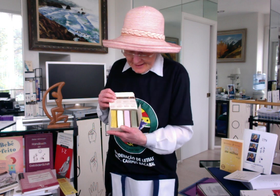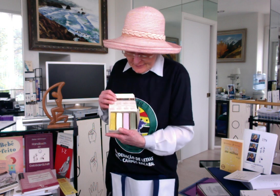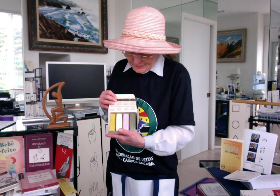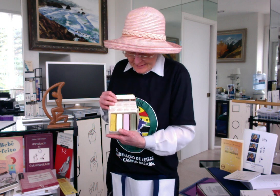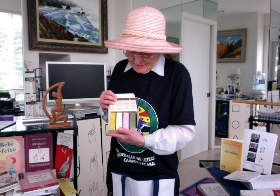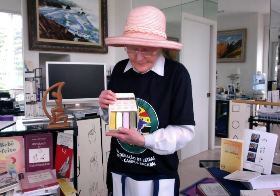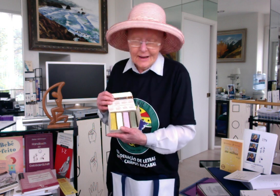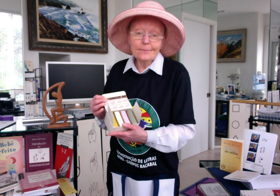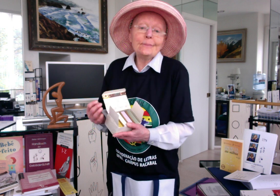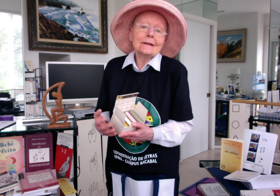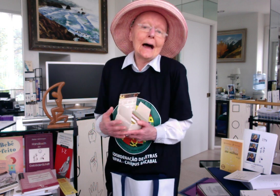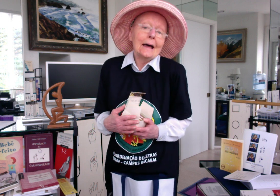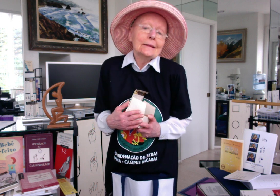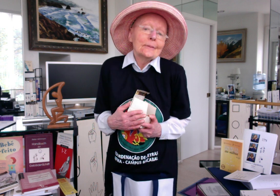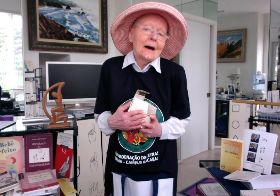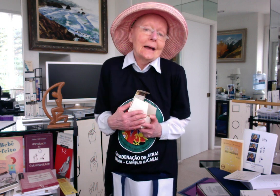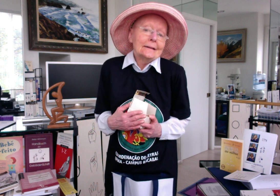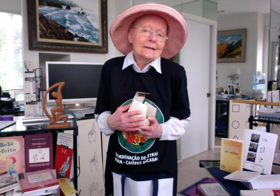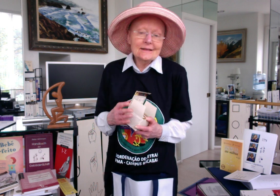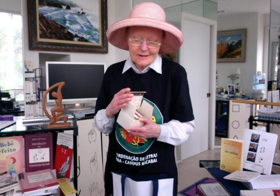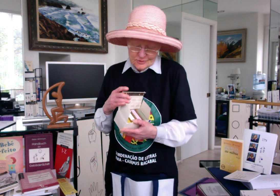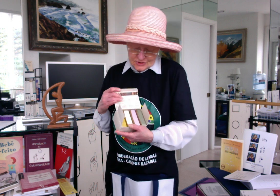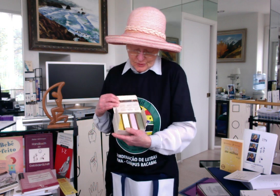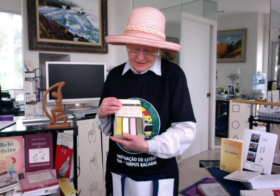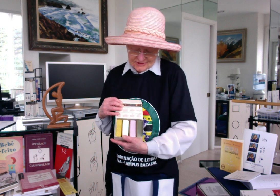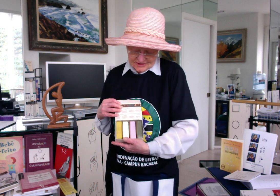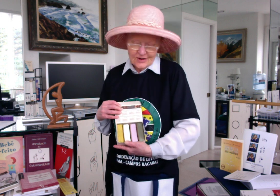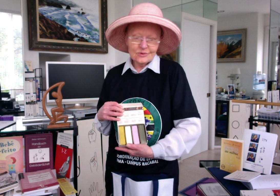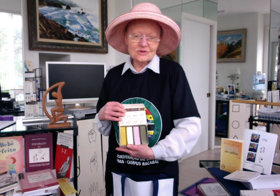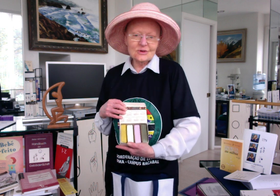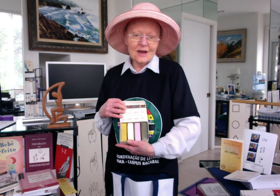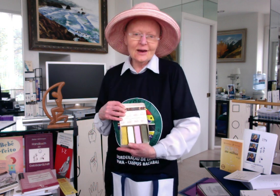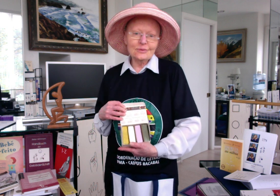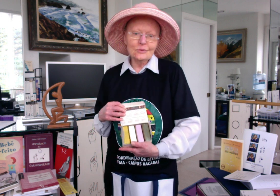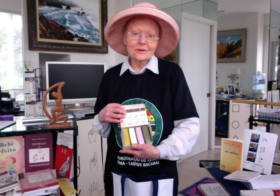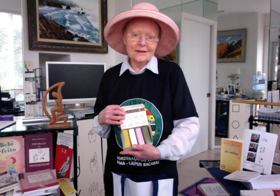don't blame them, but their mine! Thank you so much. We're so happy with them,